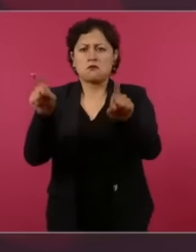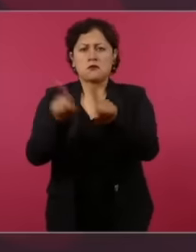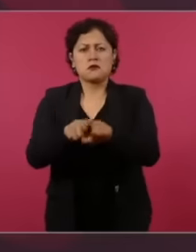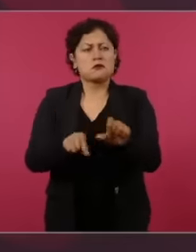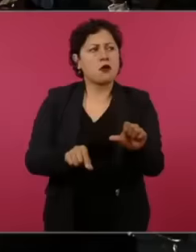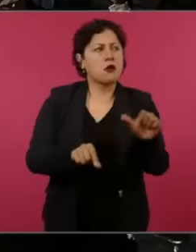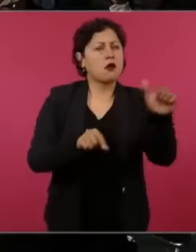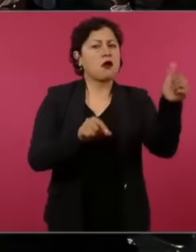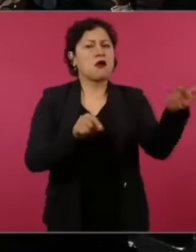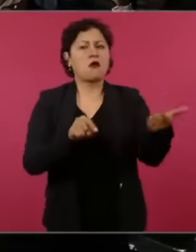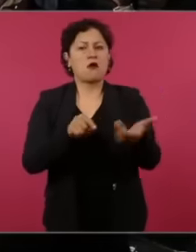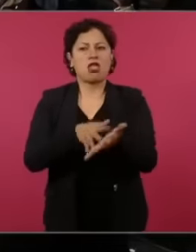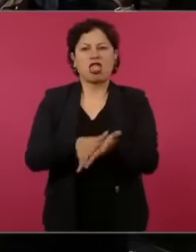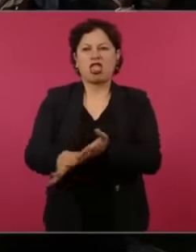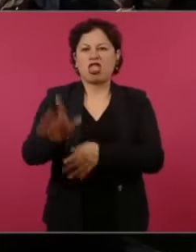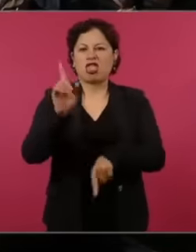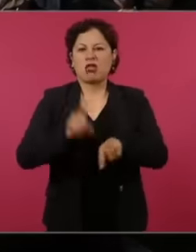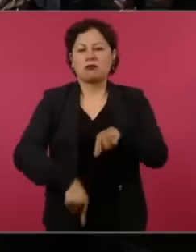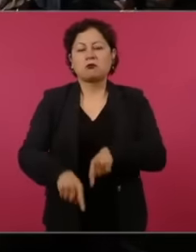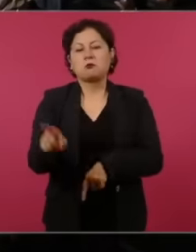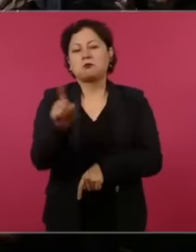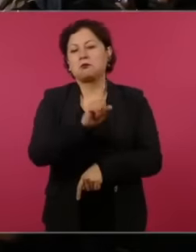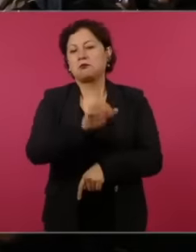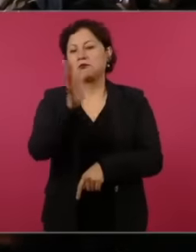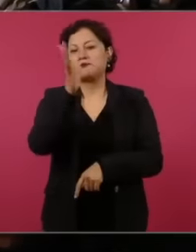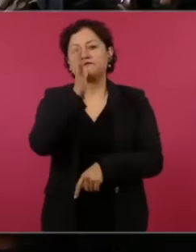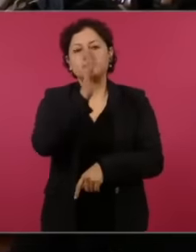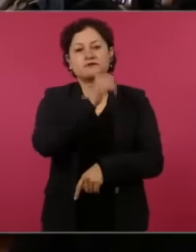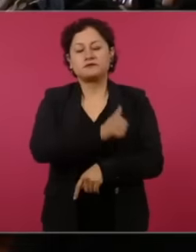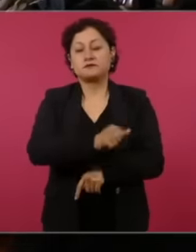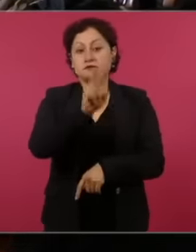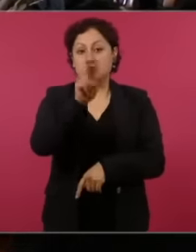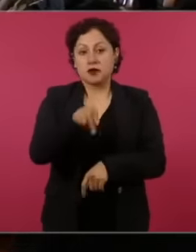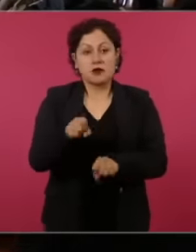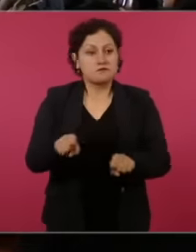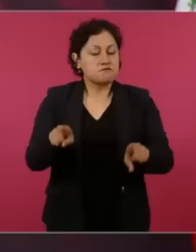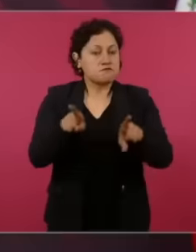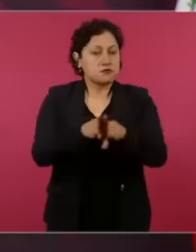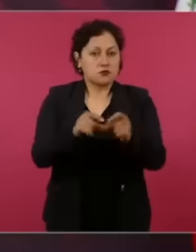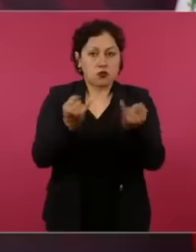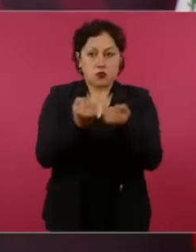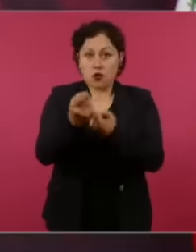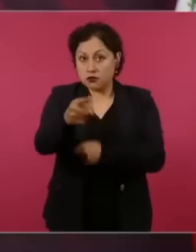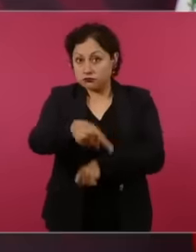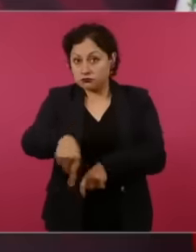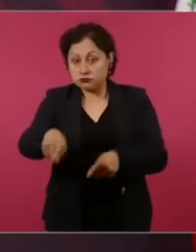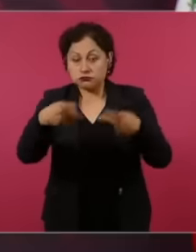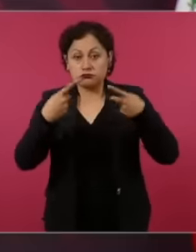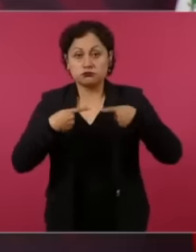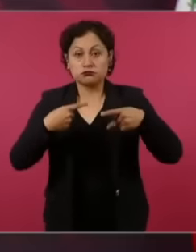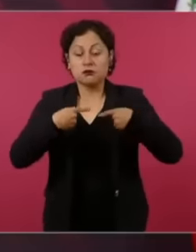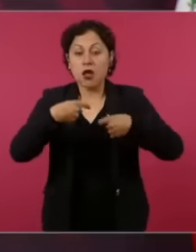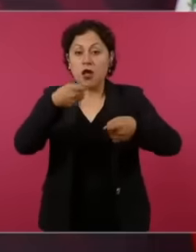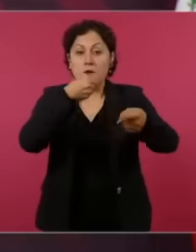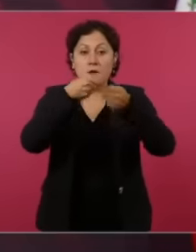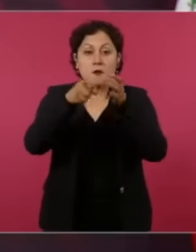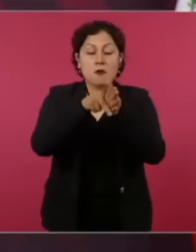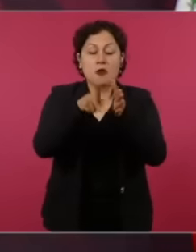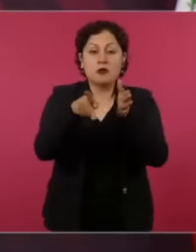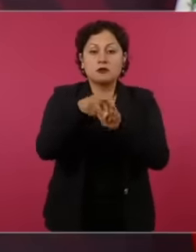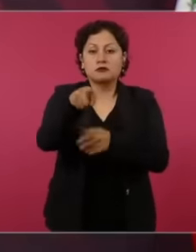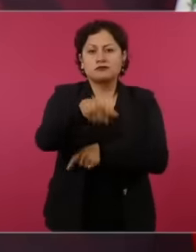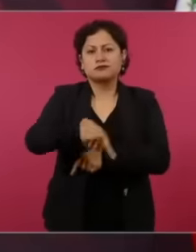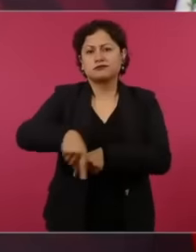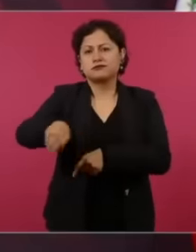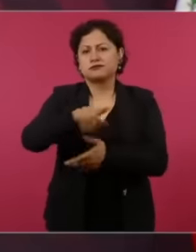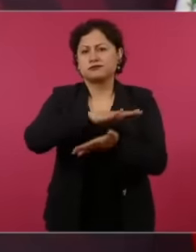journalism, not because there are